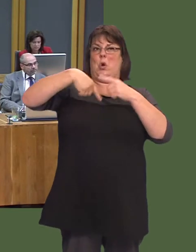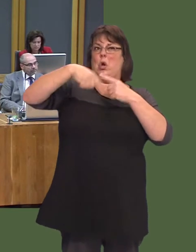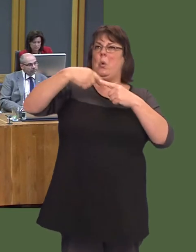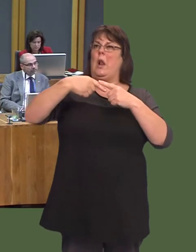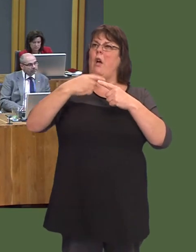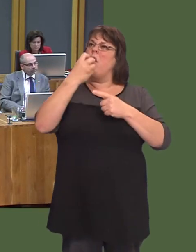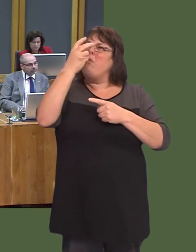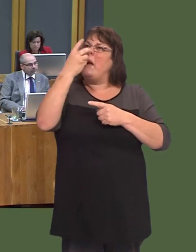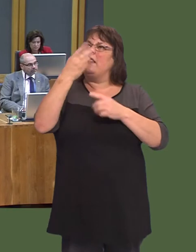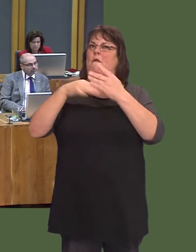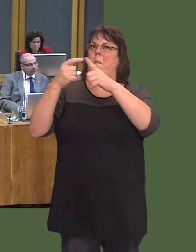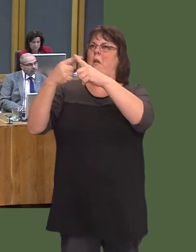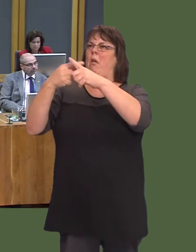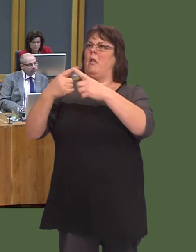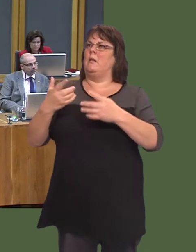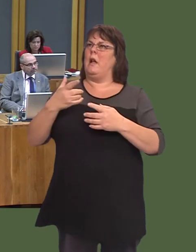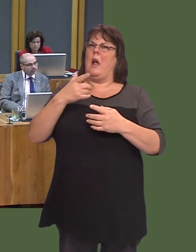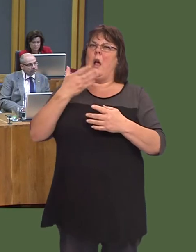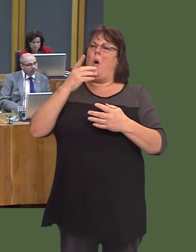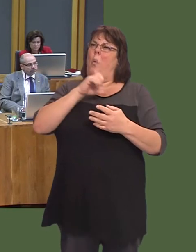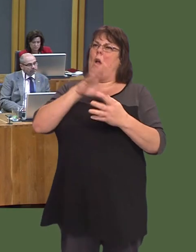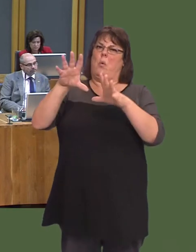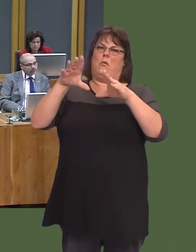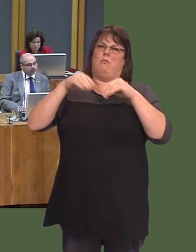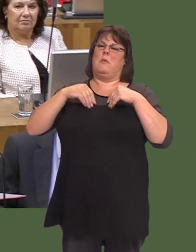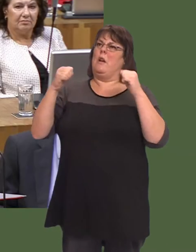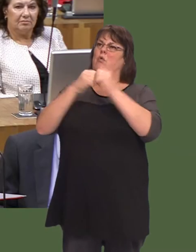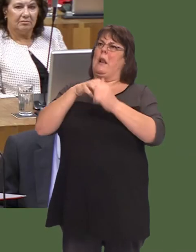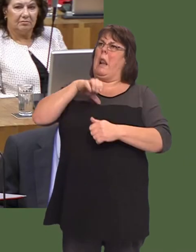I donít know why you granted that licence in the first place.